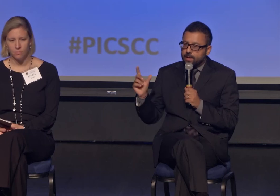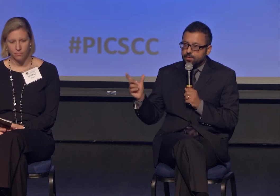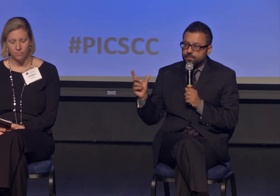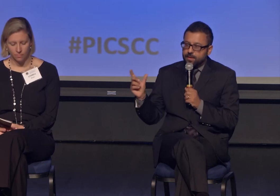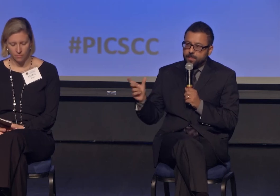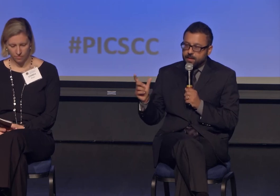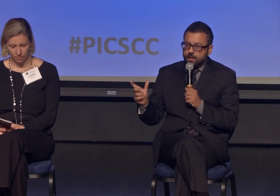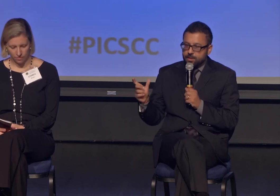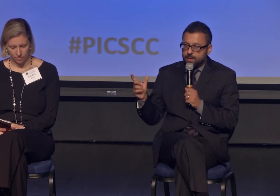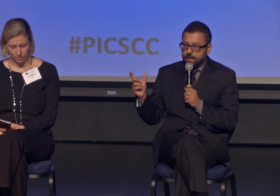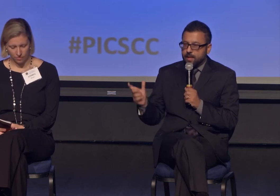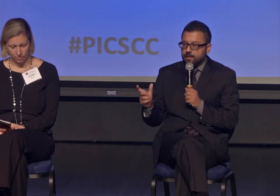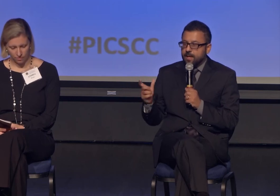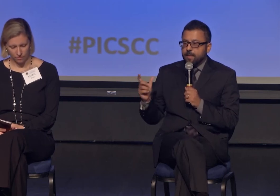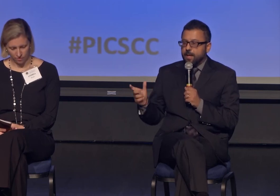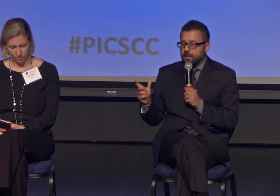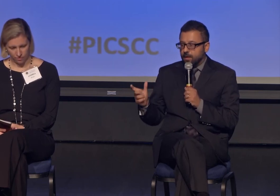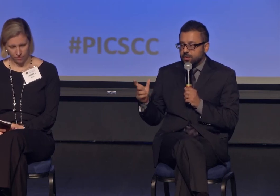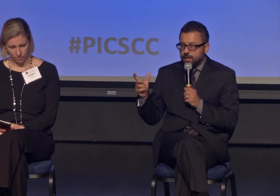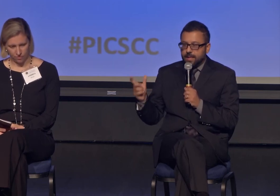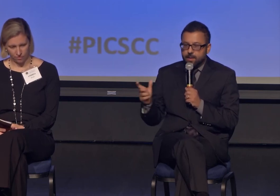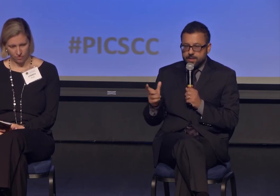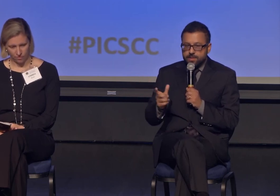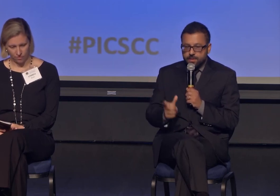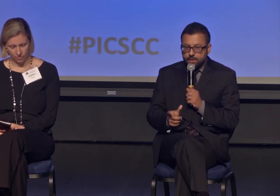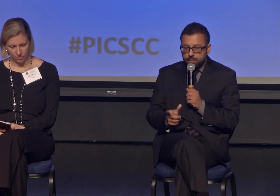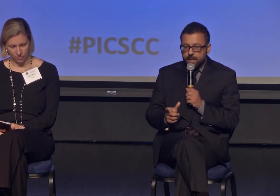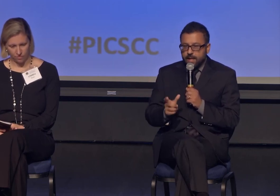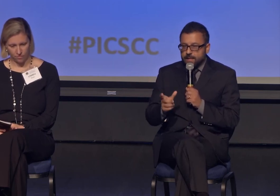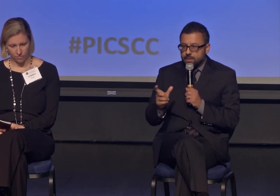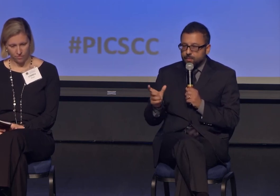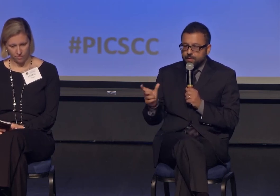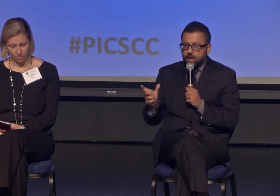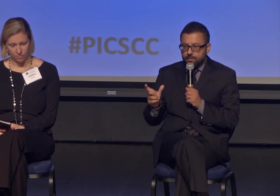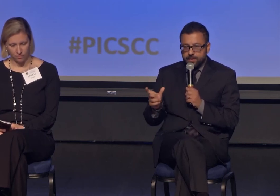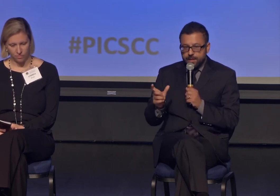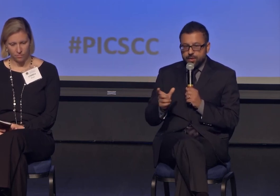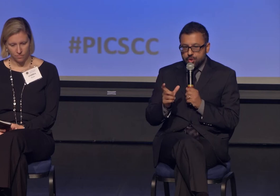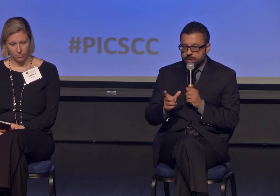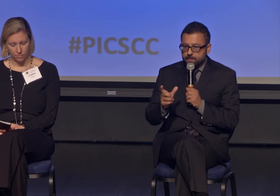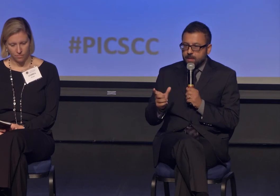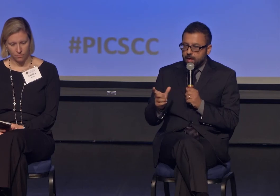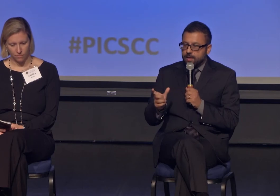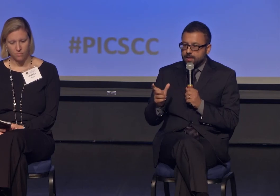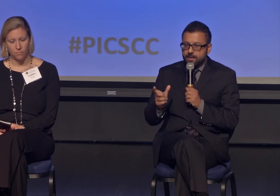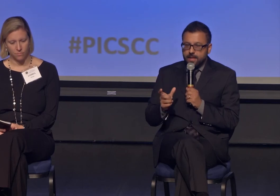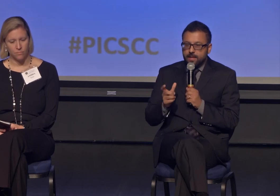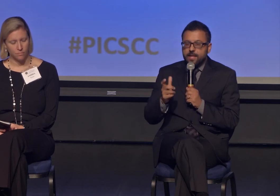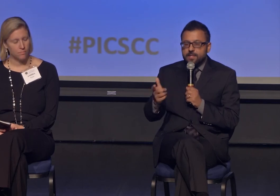What interfaith pedagogy allows us to do is move the conversation just beyond the disagreement